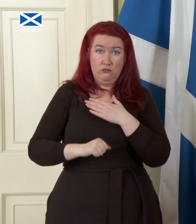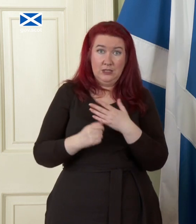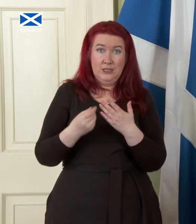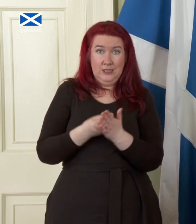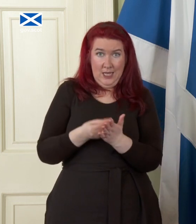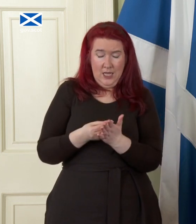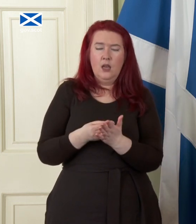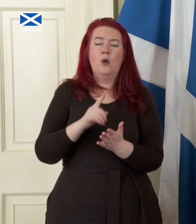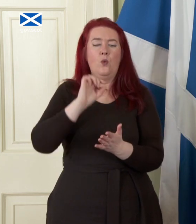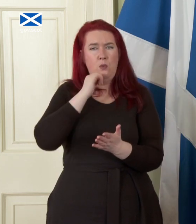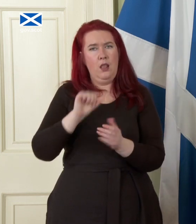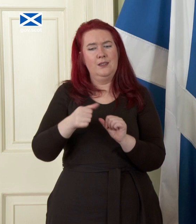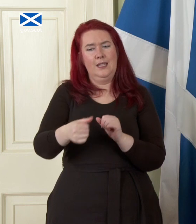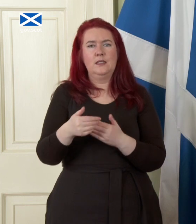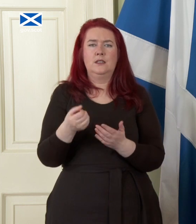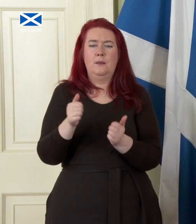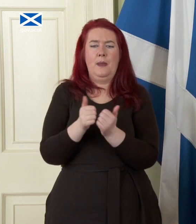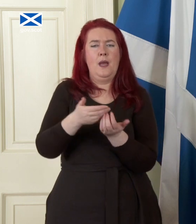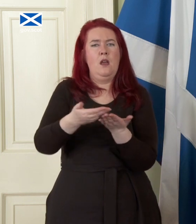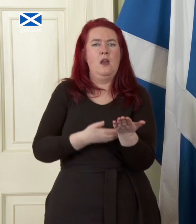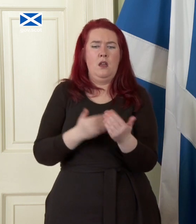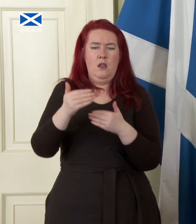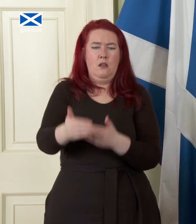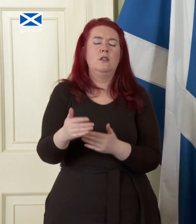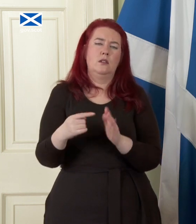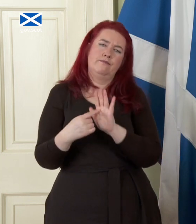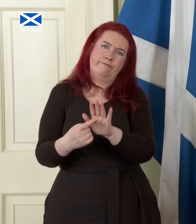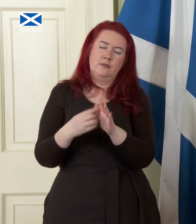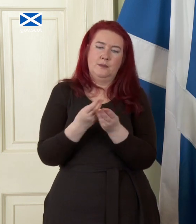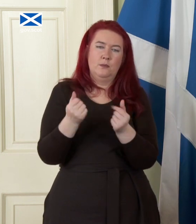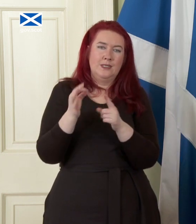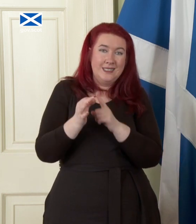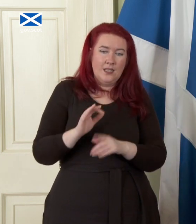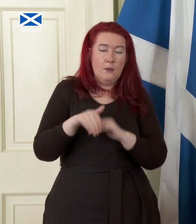are people coming in the not too distant future some of this detail on the process for rejoining